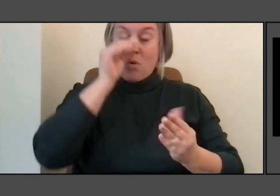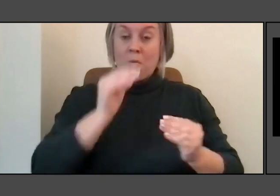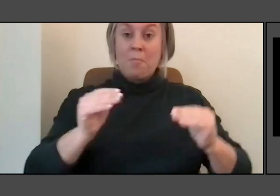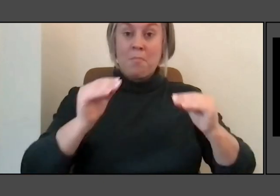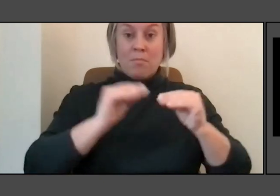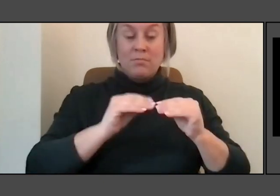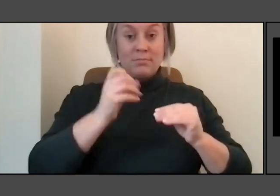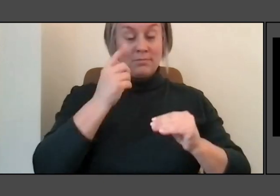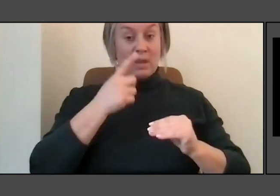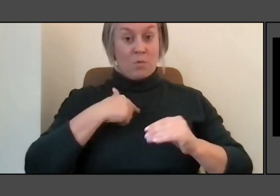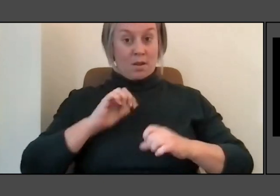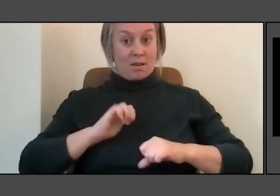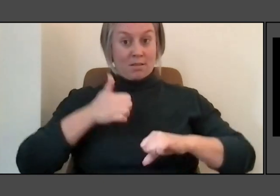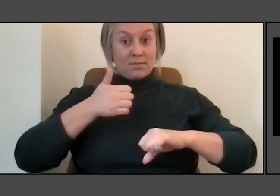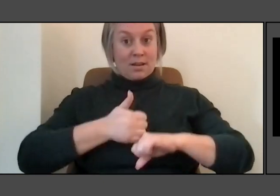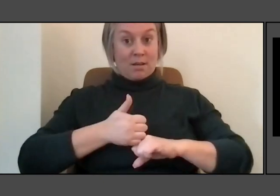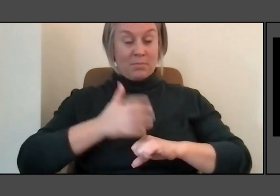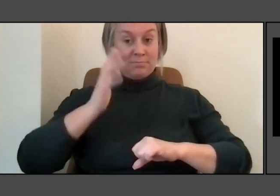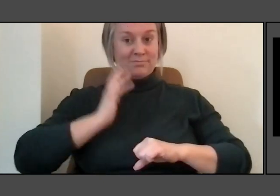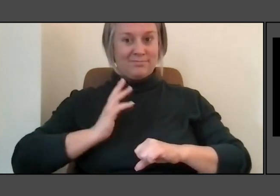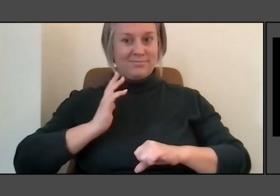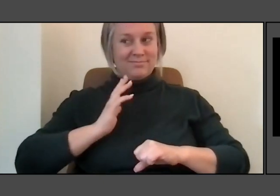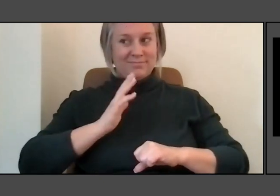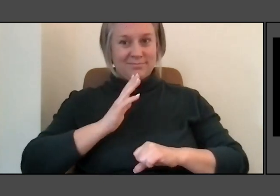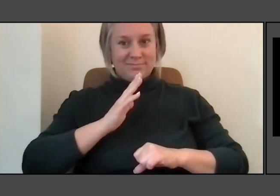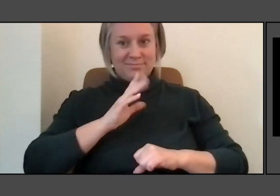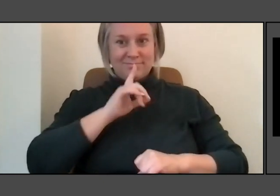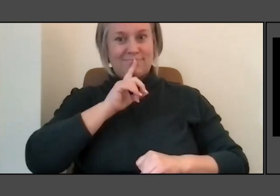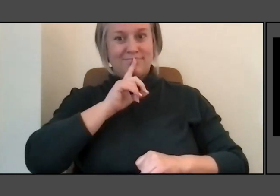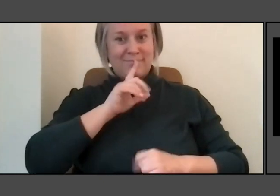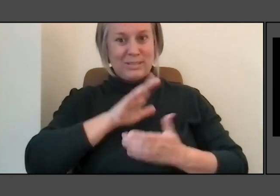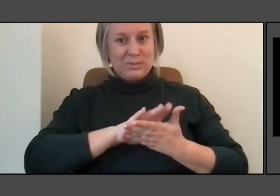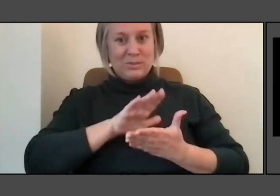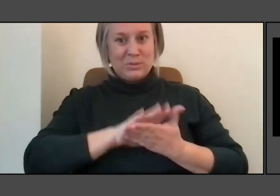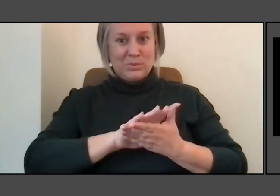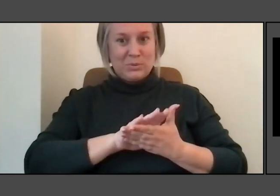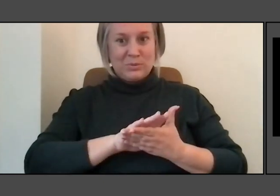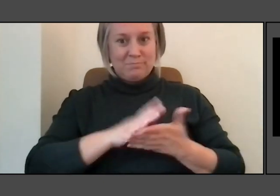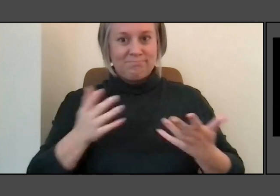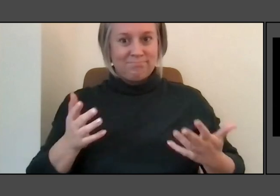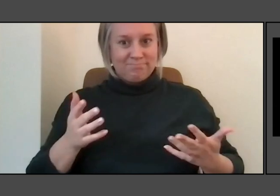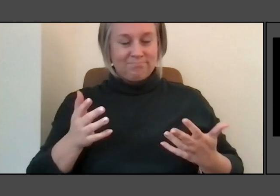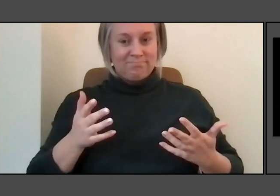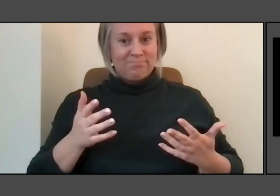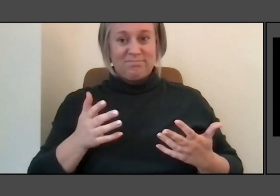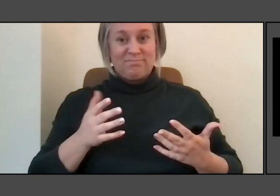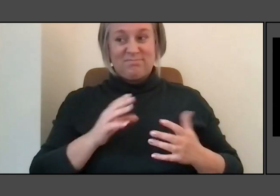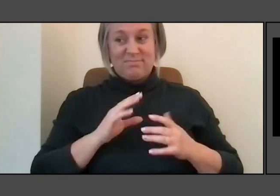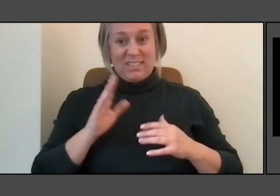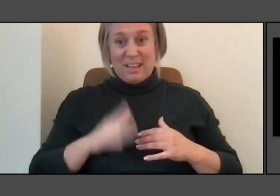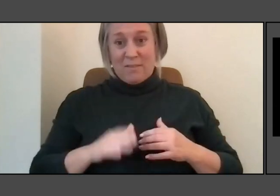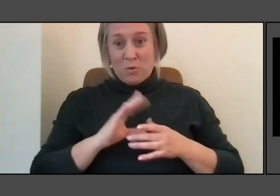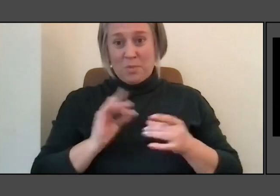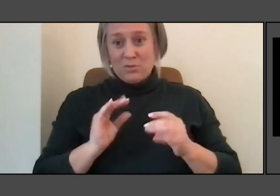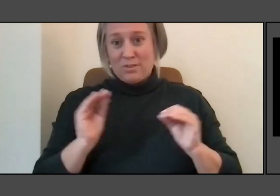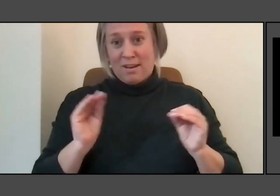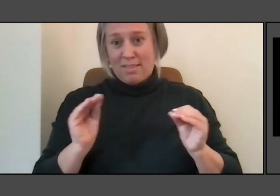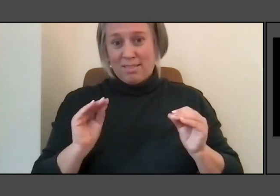it hadn't been taught in schools when I was growing up. It had not been dealt with yet. Water but had always